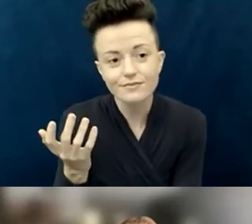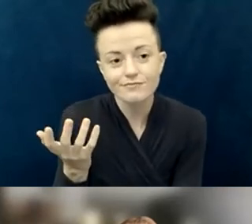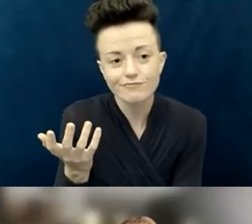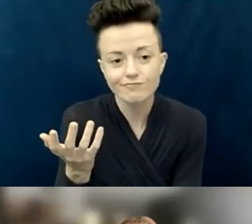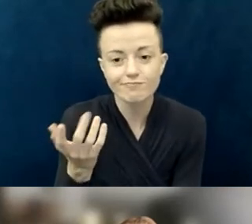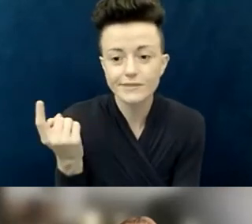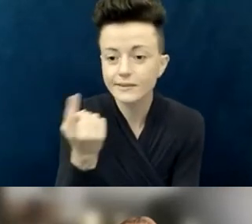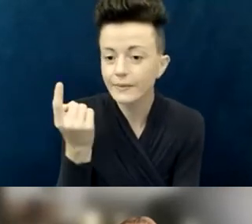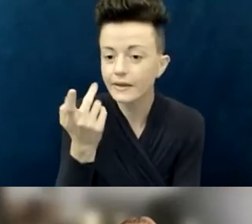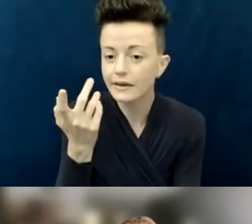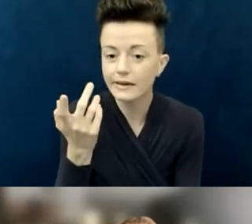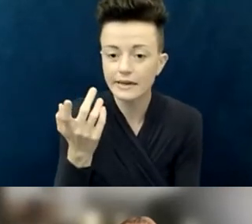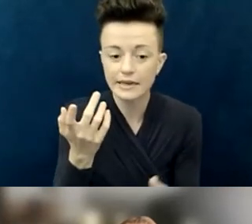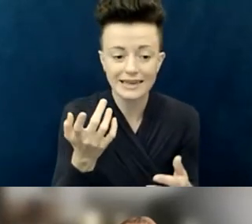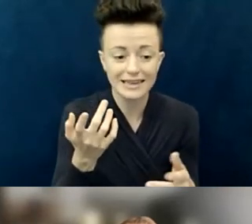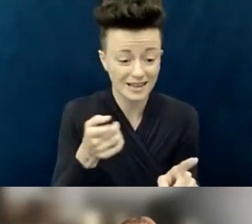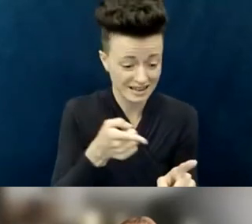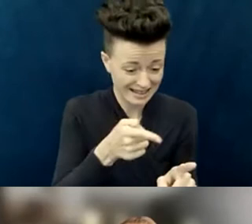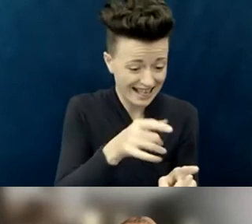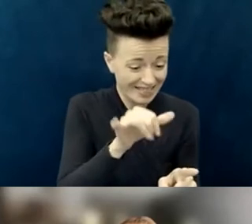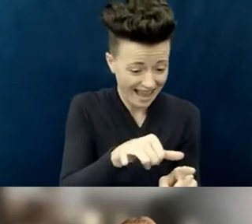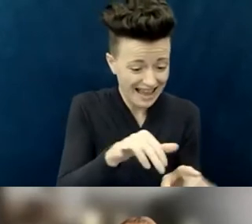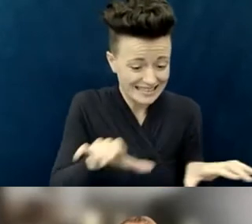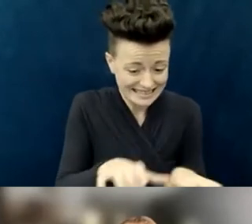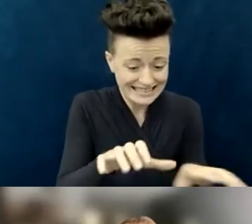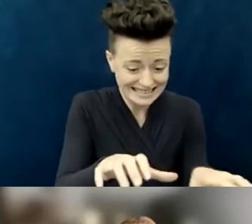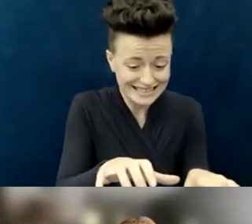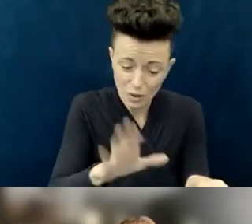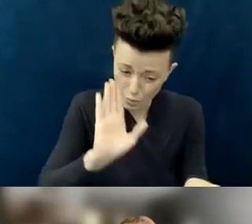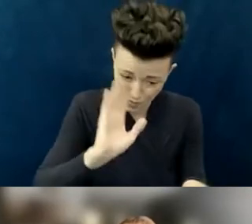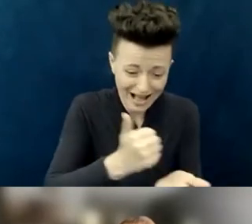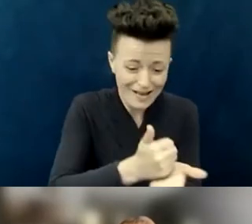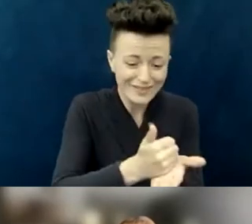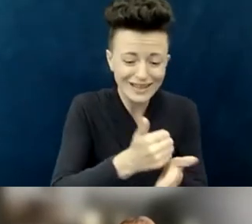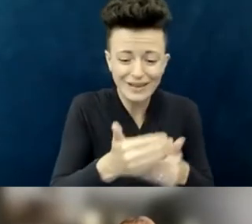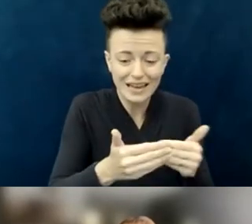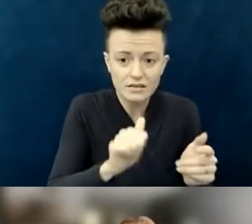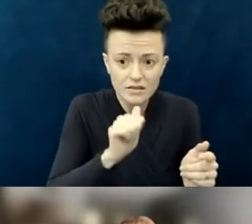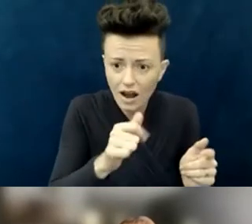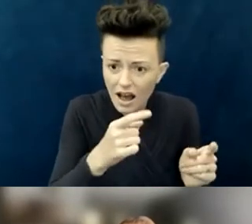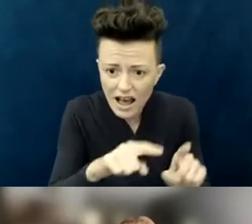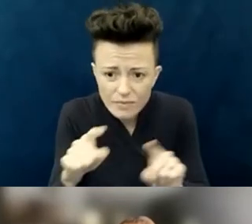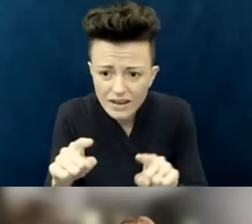that would be helpful, we want to know about that. Does it mean that that will change the next week